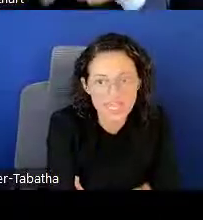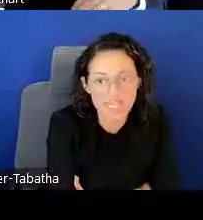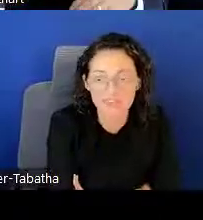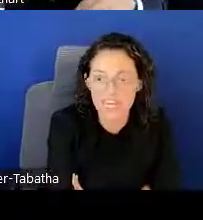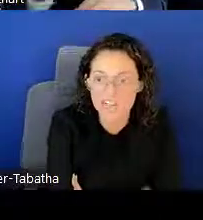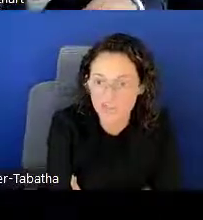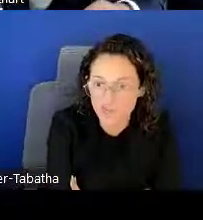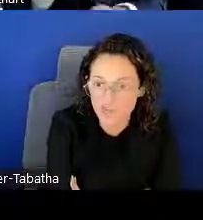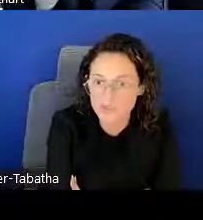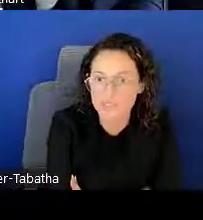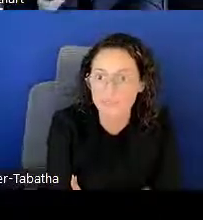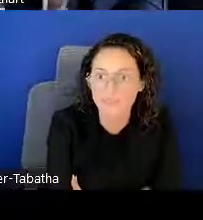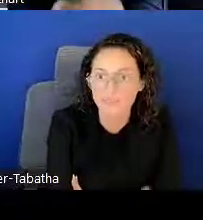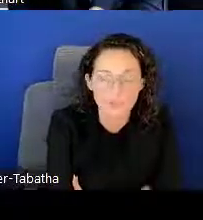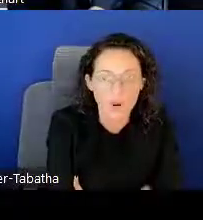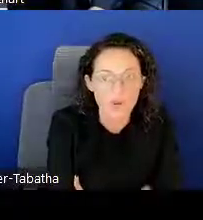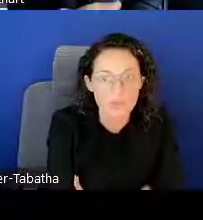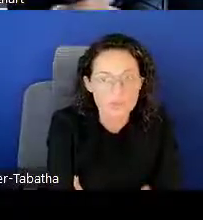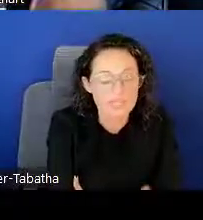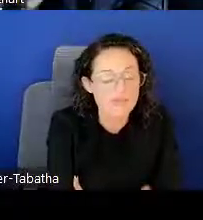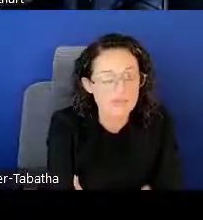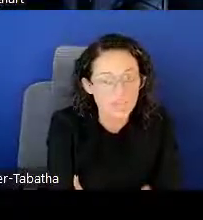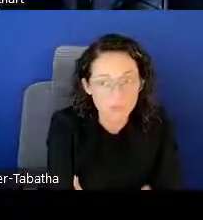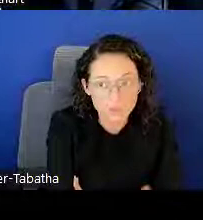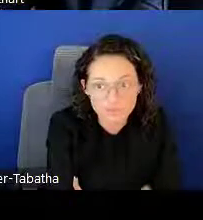Take advantage of those. Our website is available.